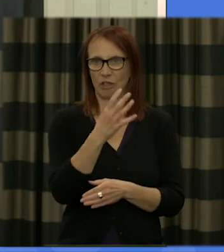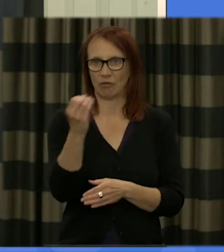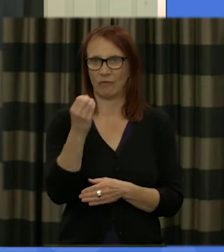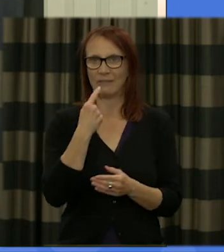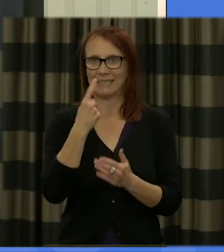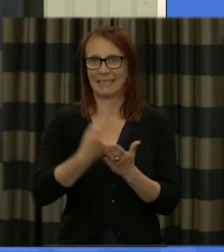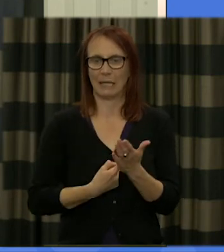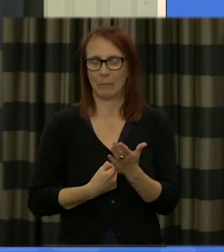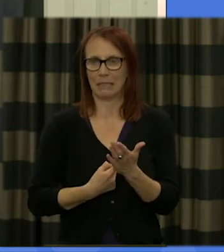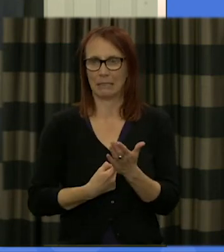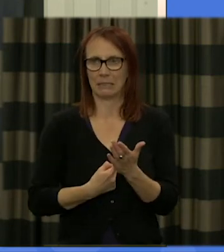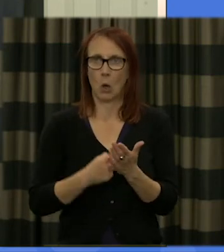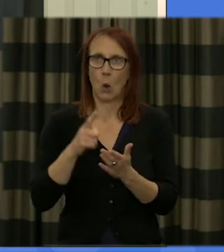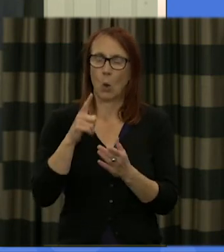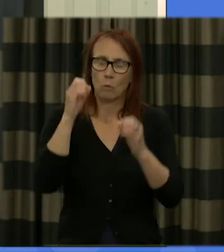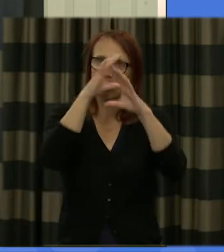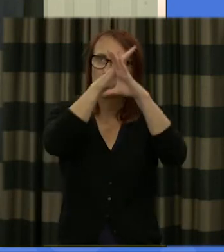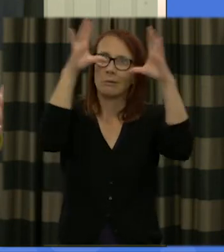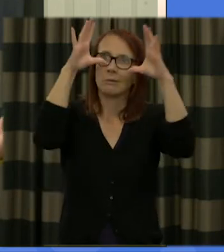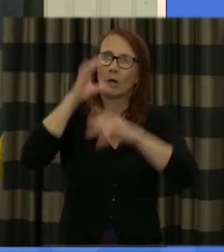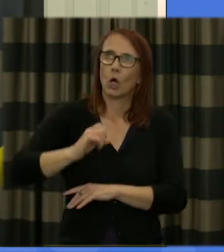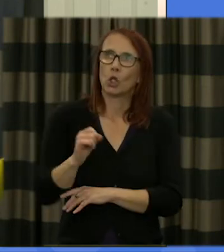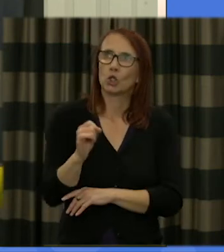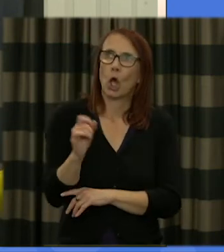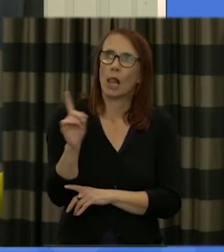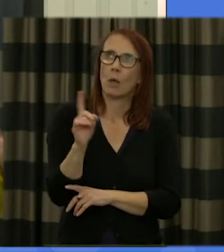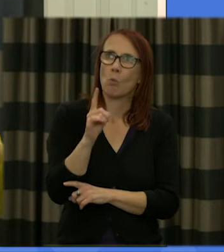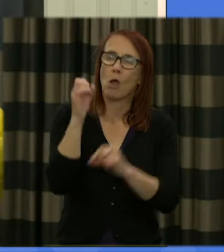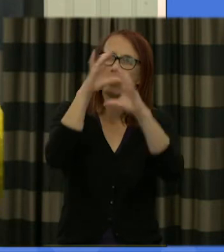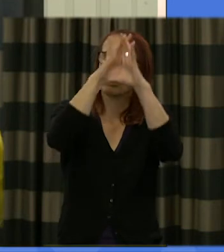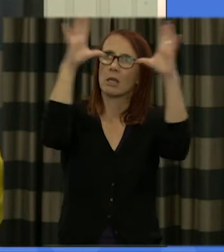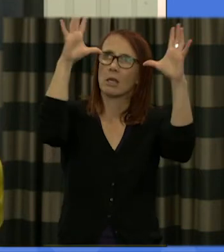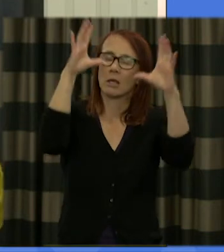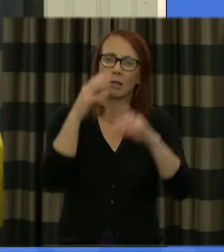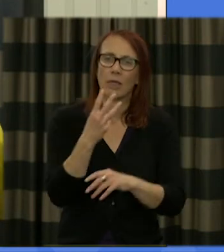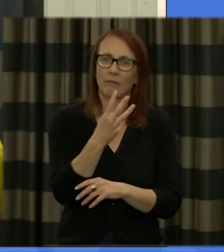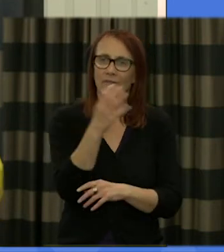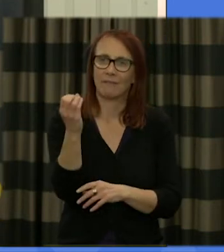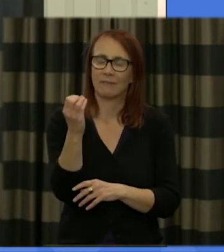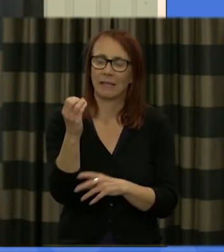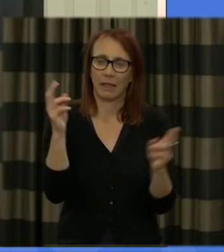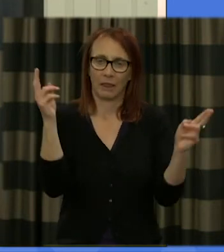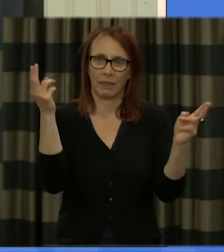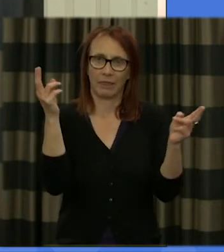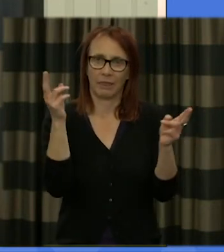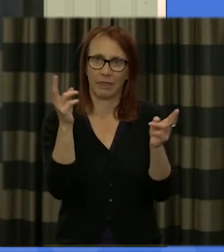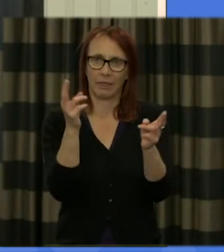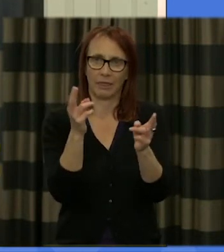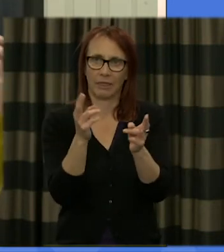that you sought to build and when every either you prepared as individuals so we felt it was really strong in encapsulating quite a number of the